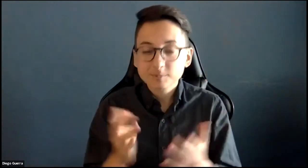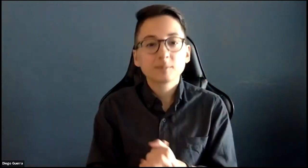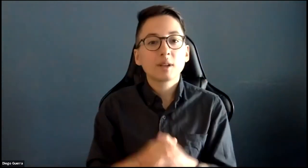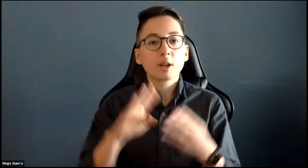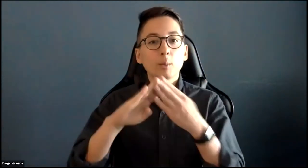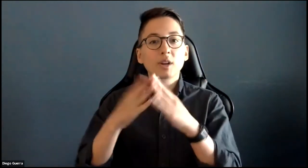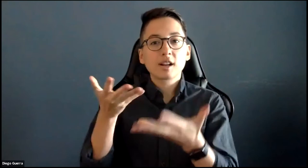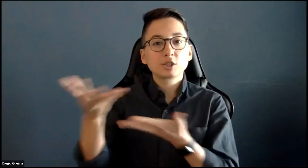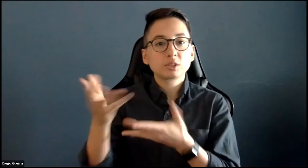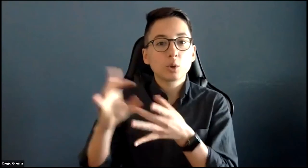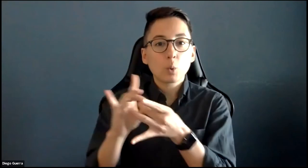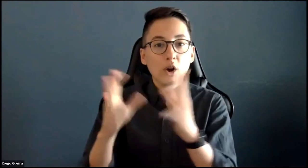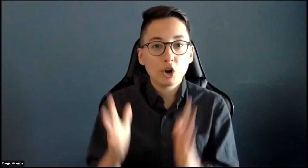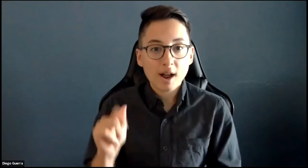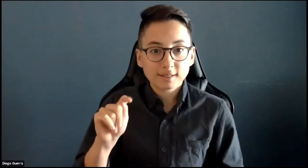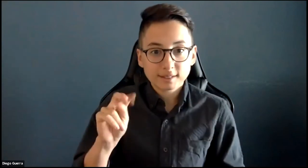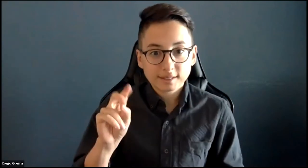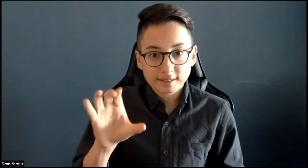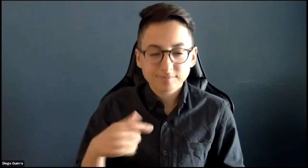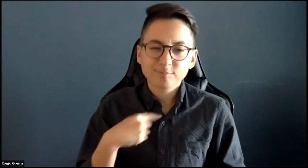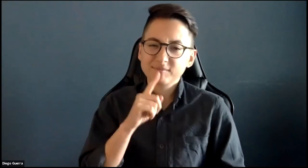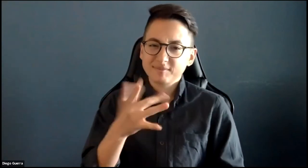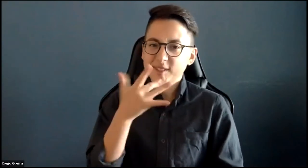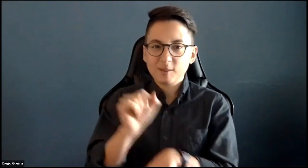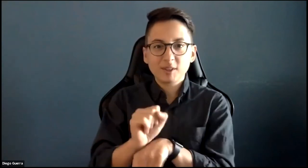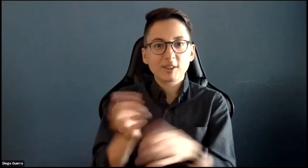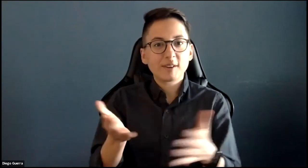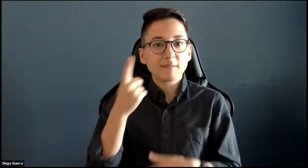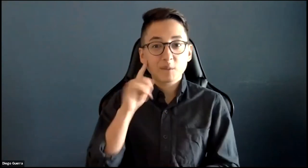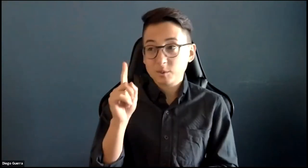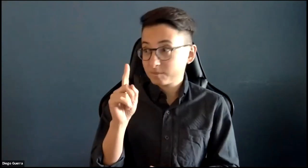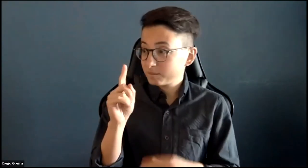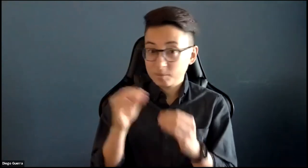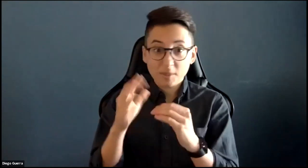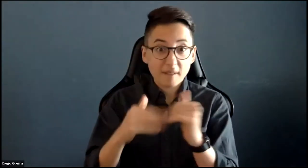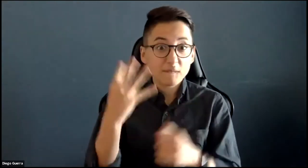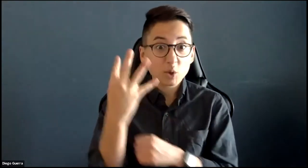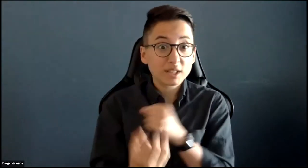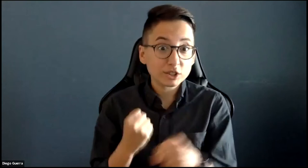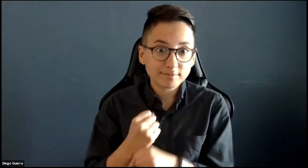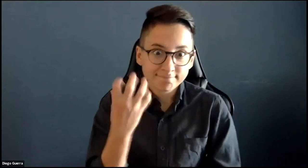My title is Community Engagement Coordinator at National Deaf Center, I've been working here